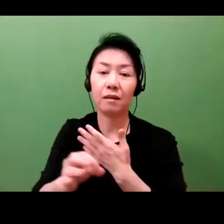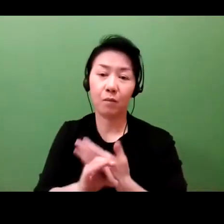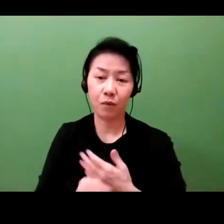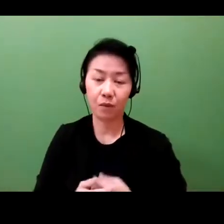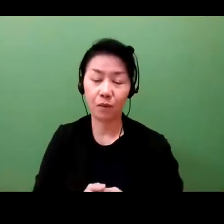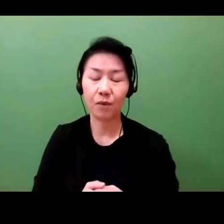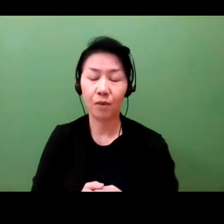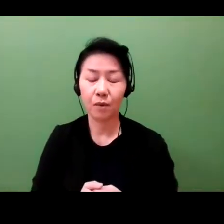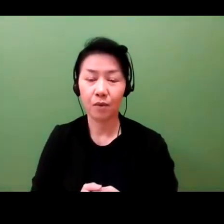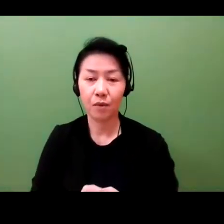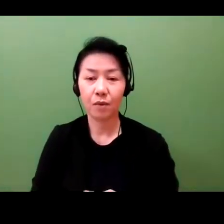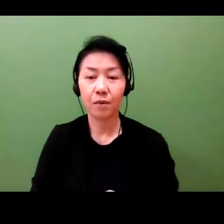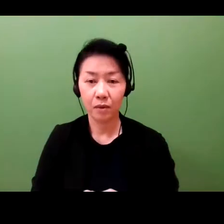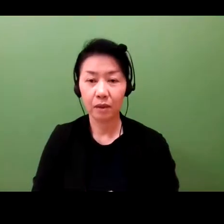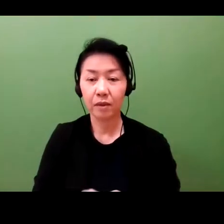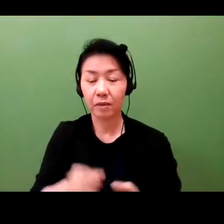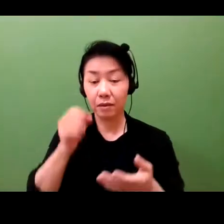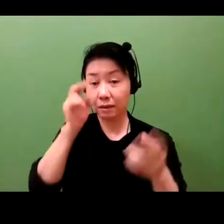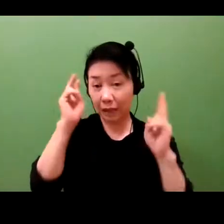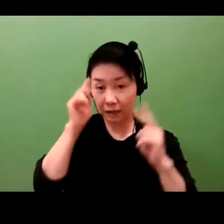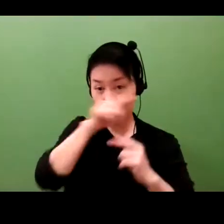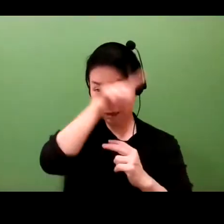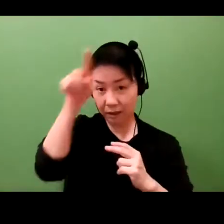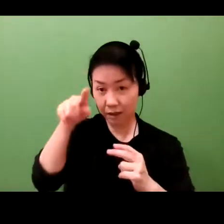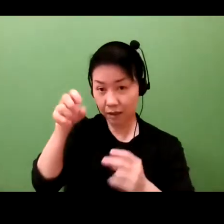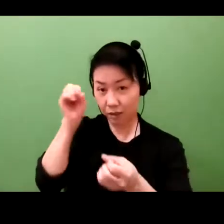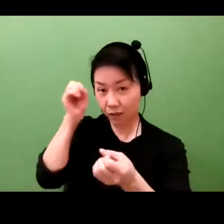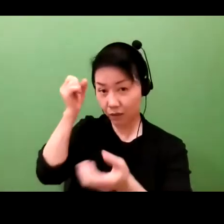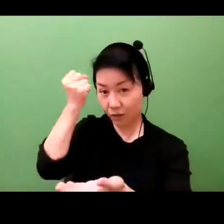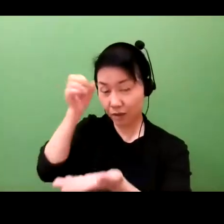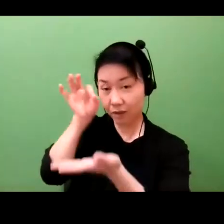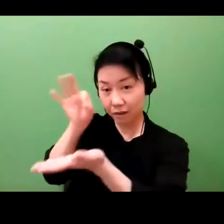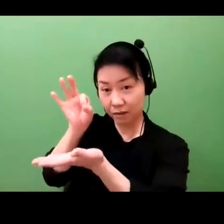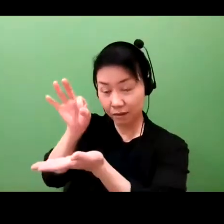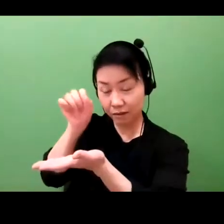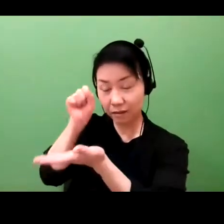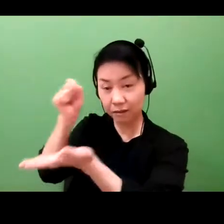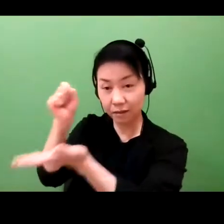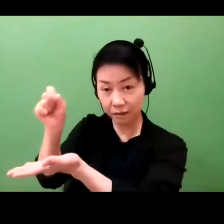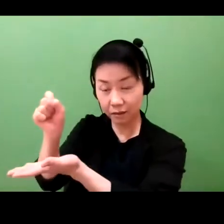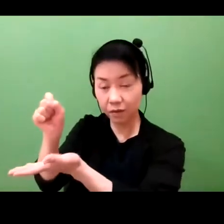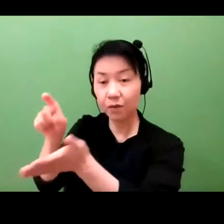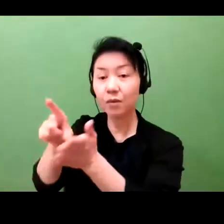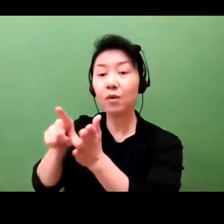to see not just that you have intellectual property for its own sake but because it's a signal